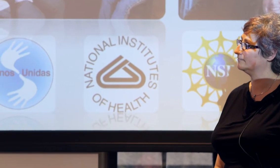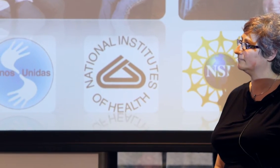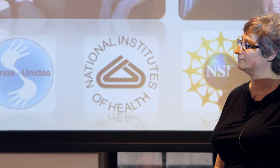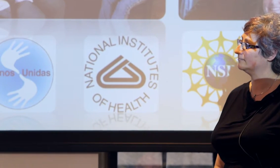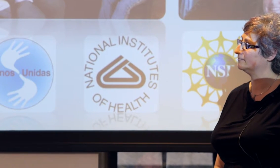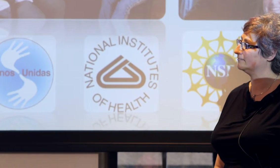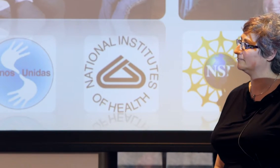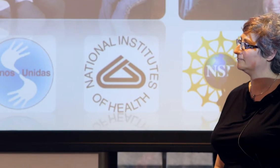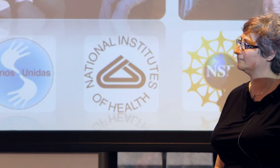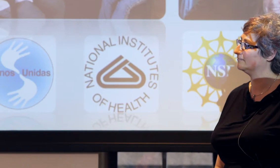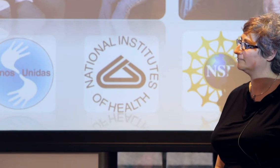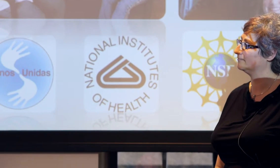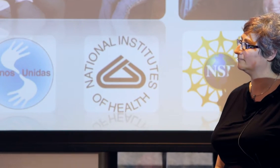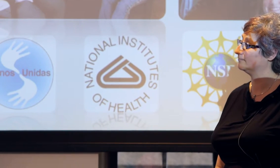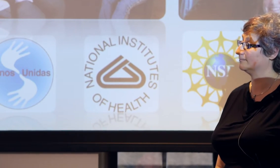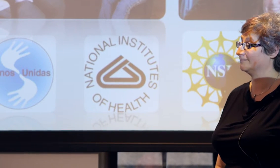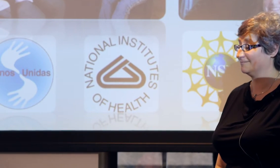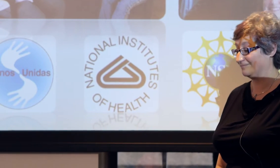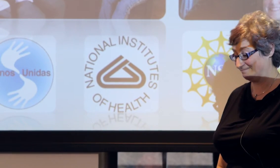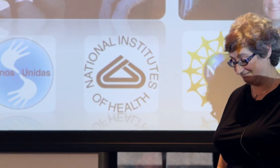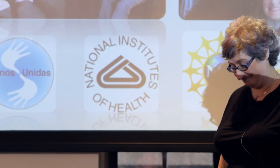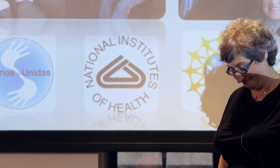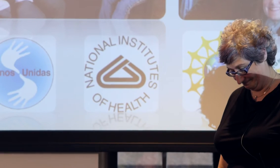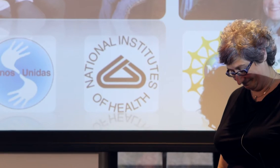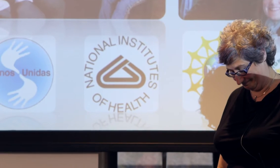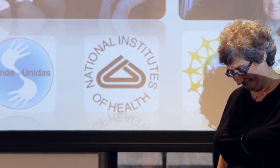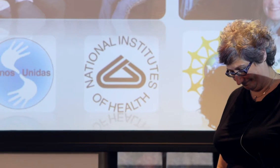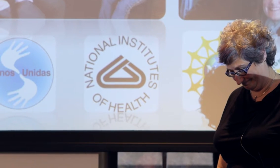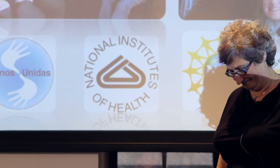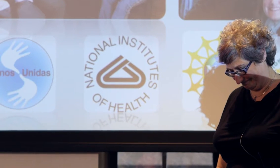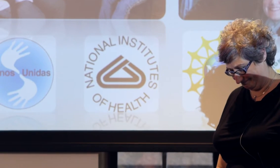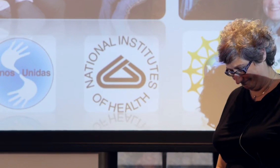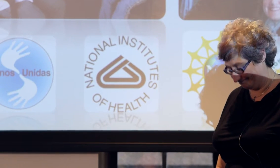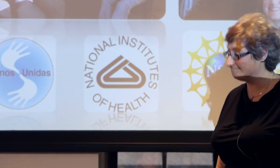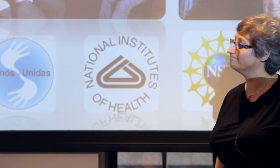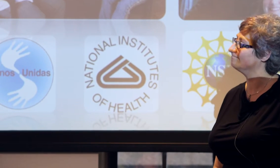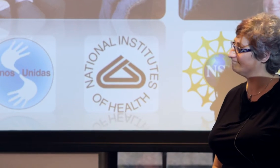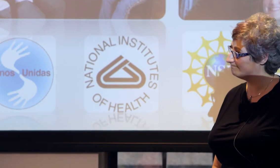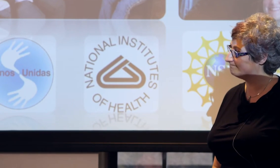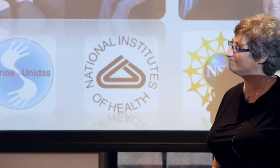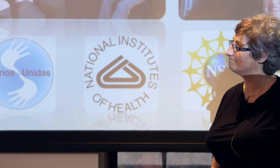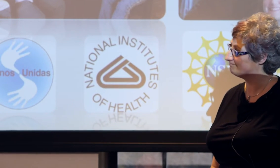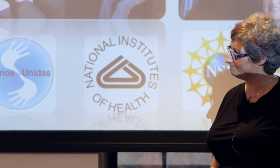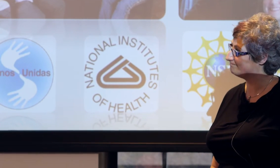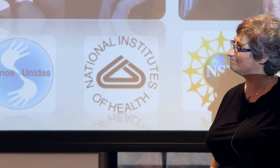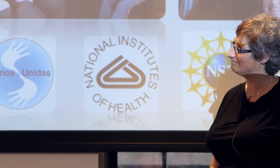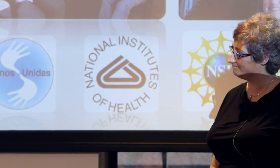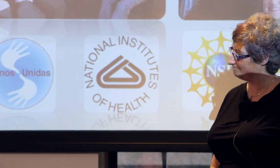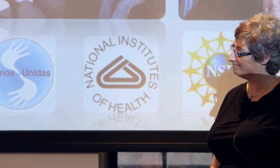how many distinct items do they have in their lexicons and if you can make sense out of that question,